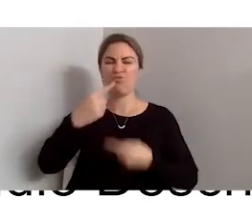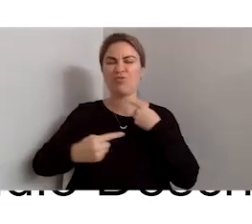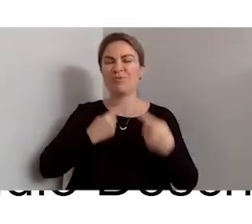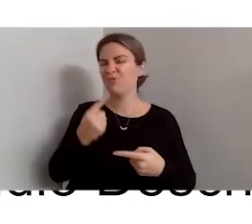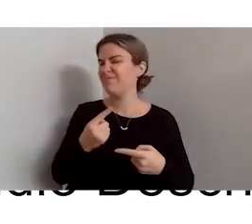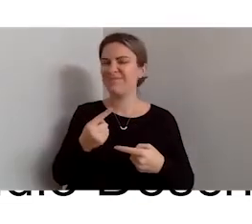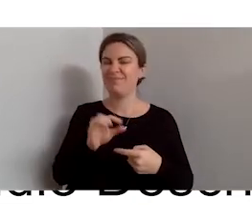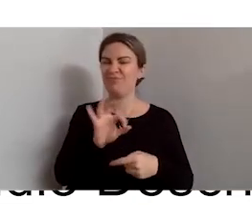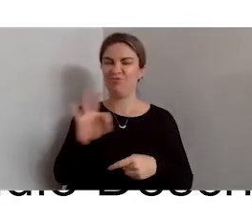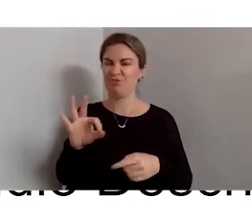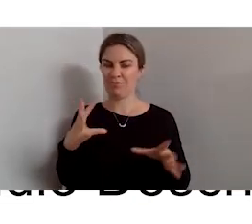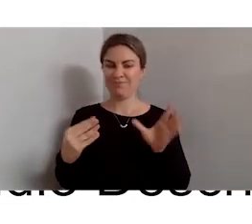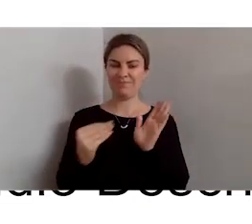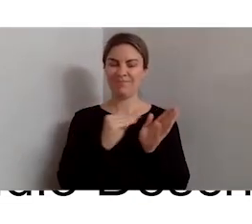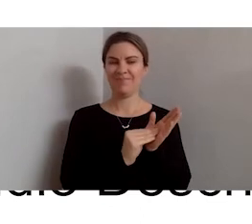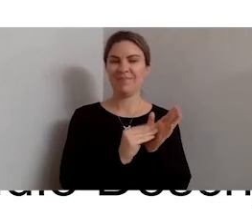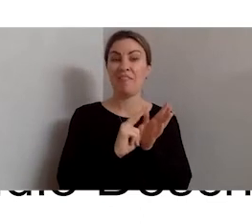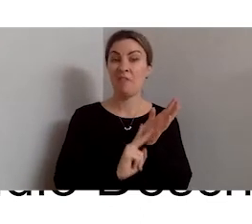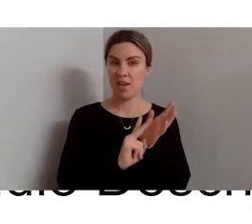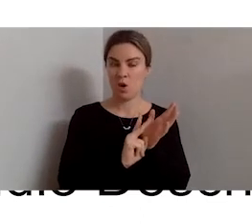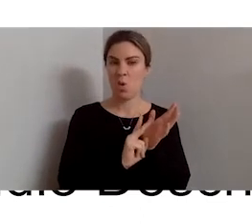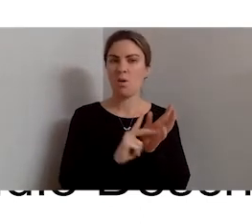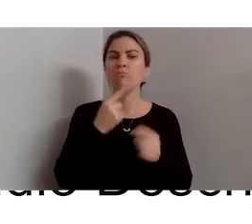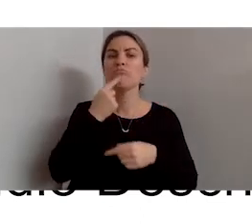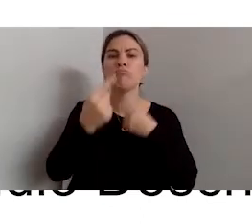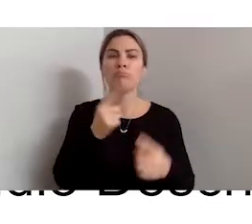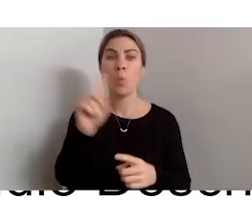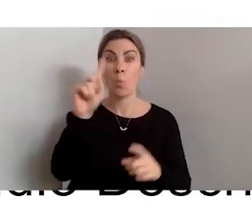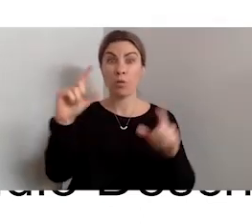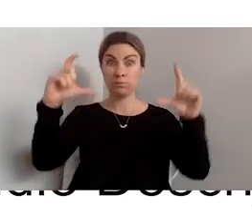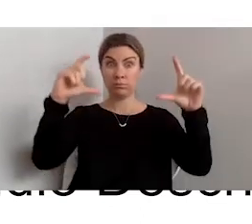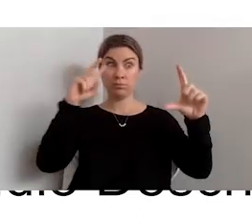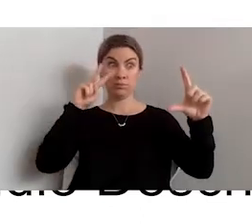video, and have a description of what is going on in the video at the